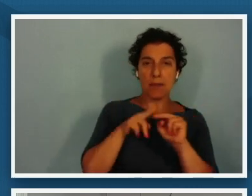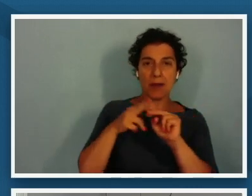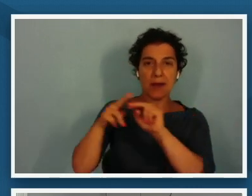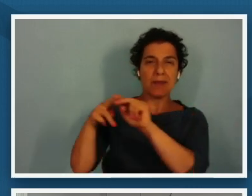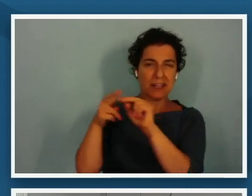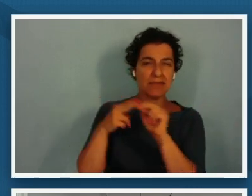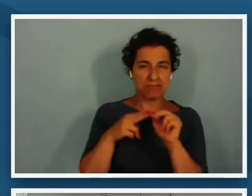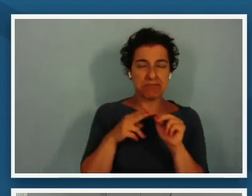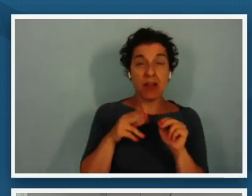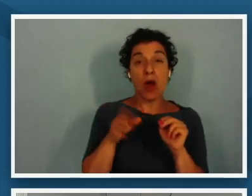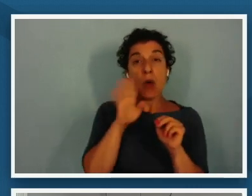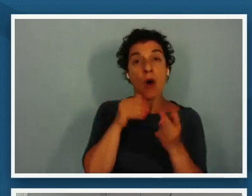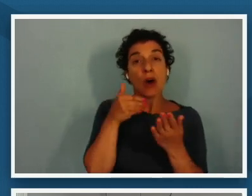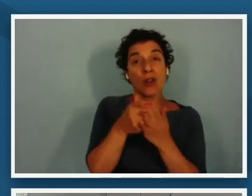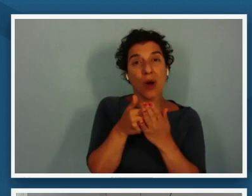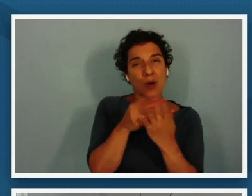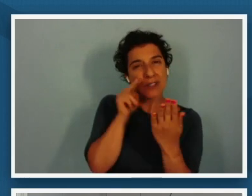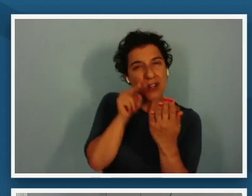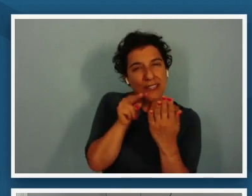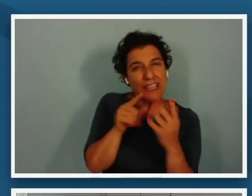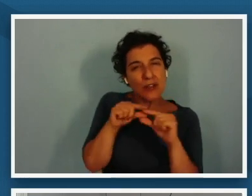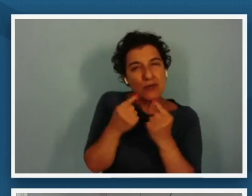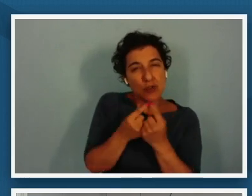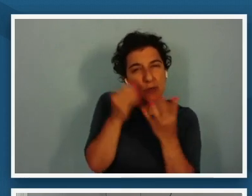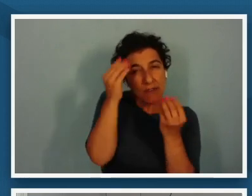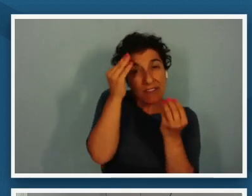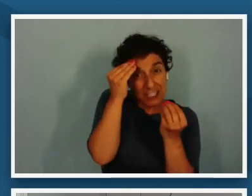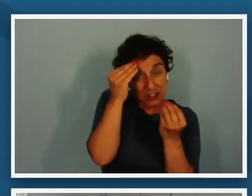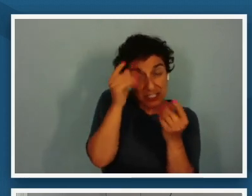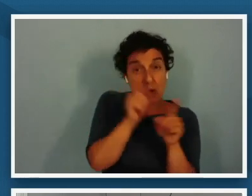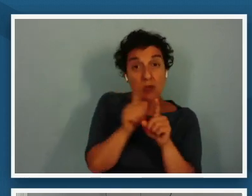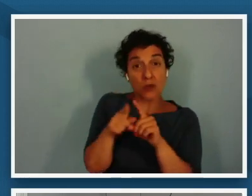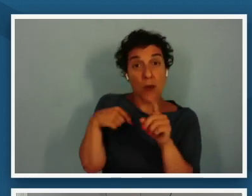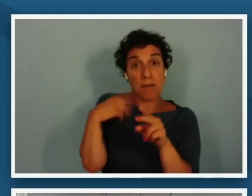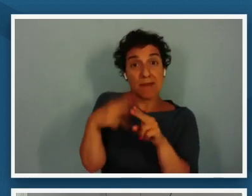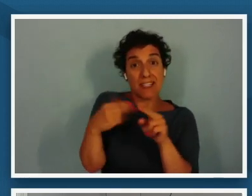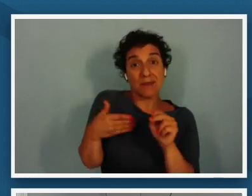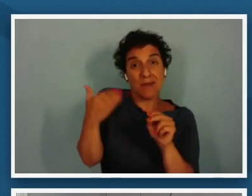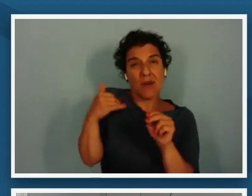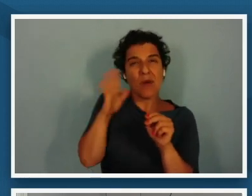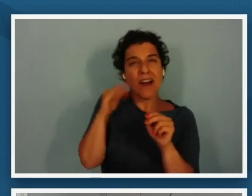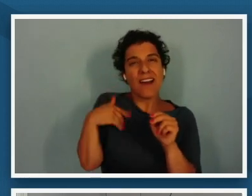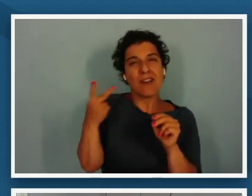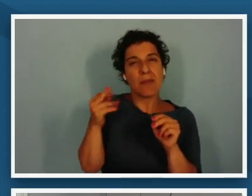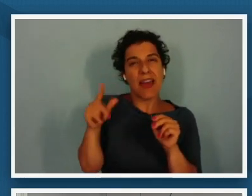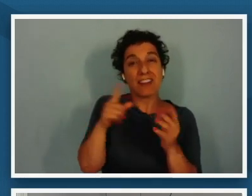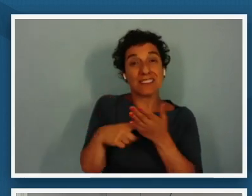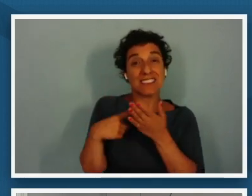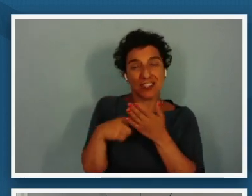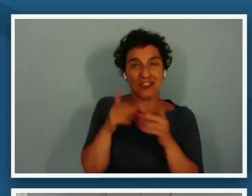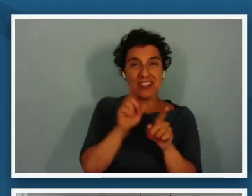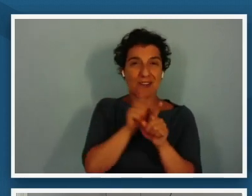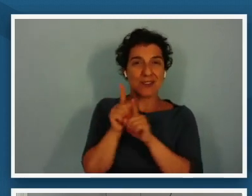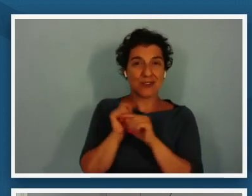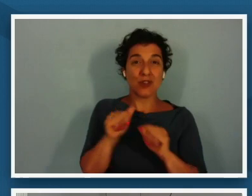group reflection and then as i mentioned earlier there's going to be a panel discussion and some q a